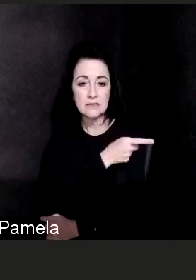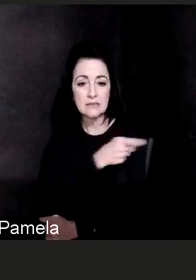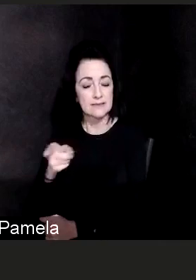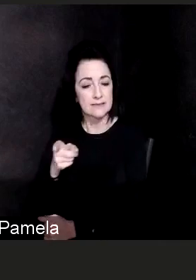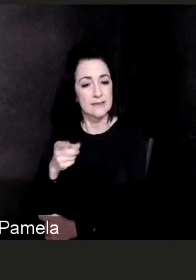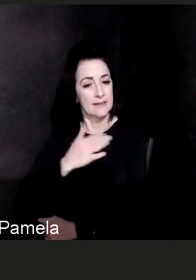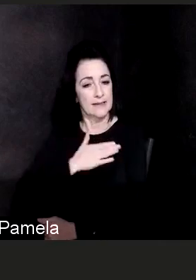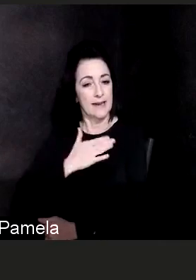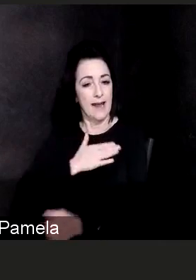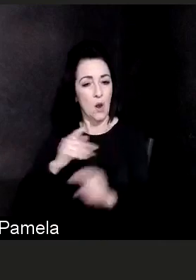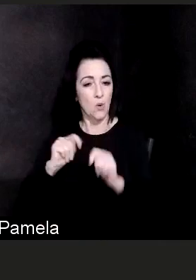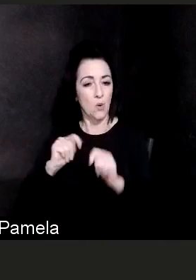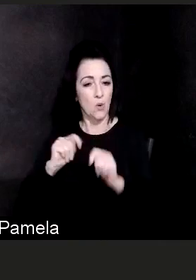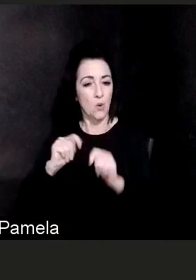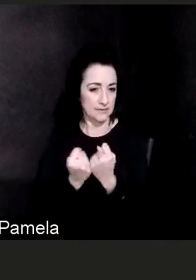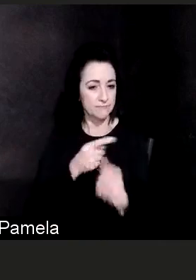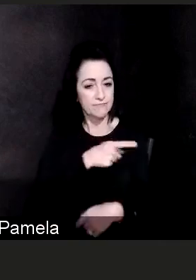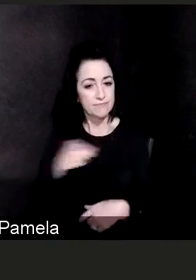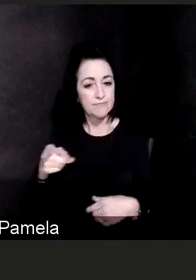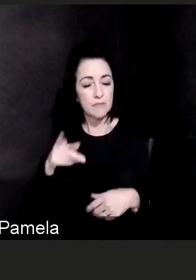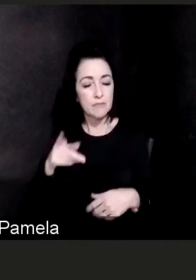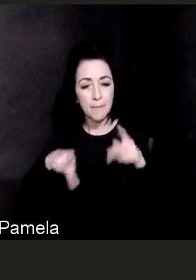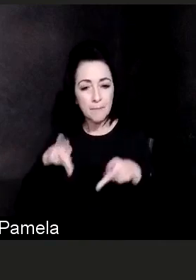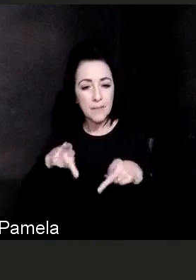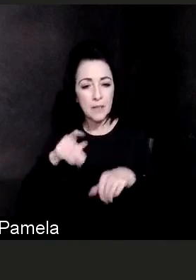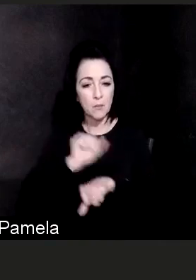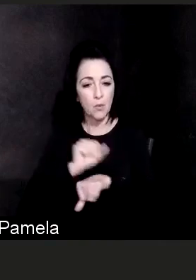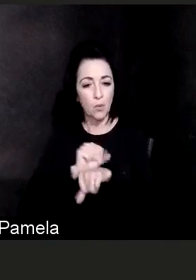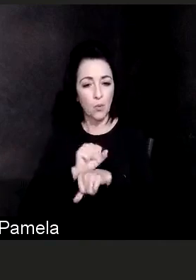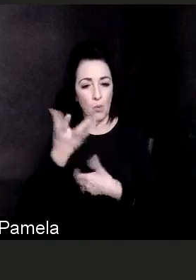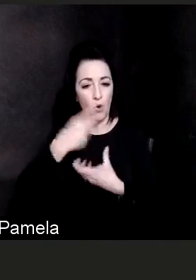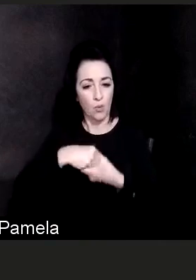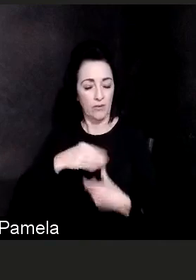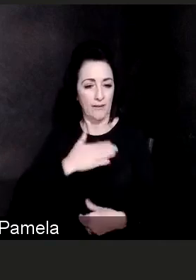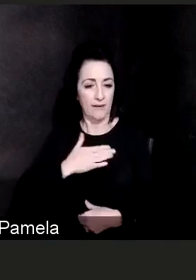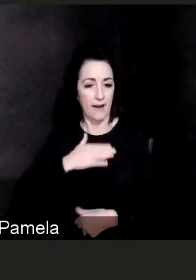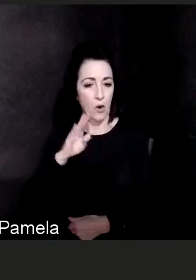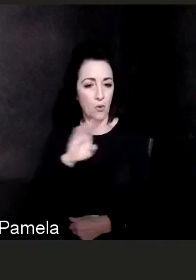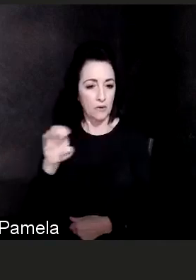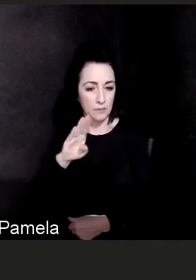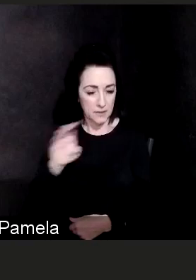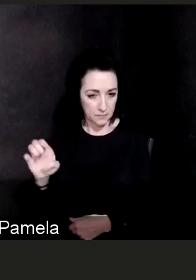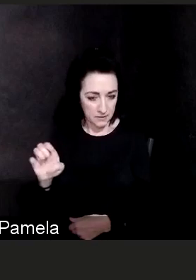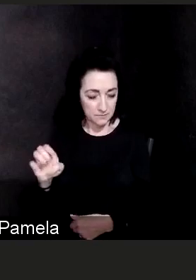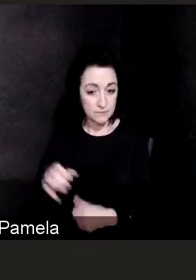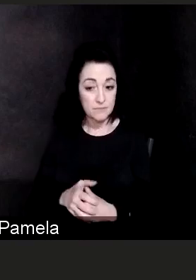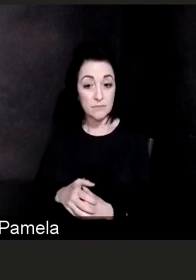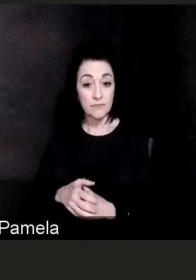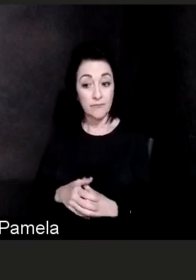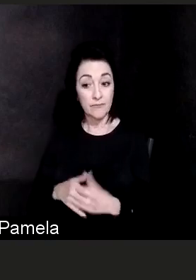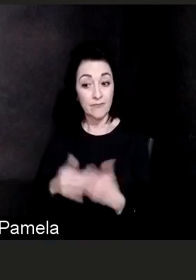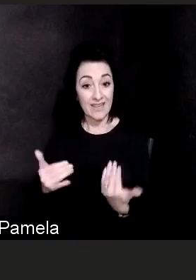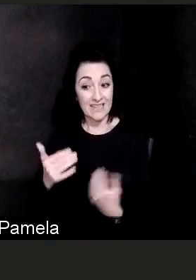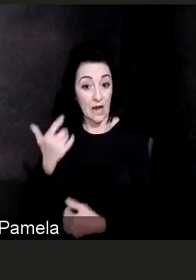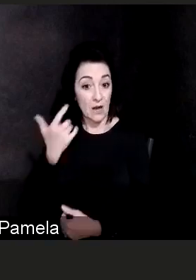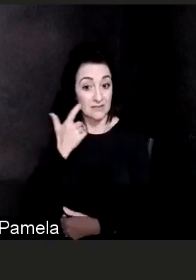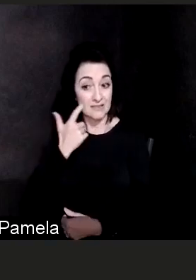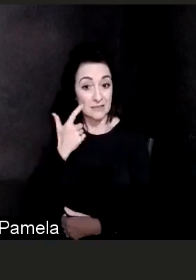Since that time we have received other shipments of the vaccine and we have offered the vaccine to